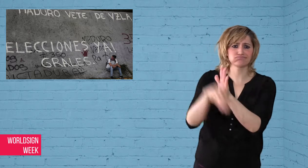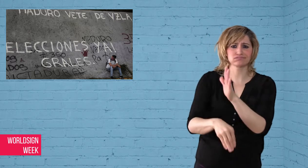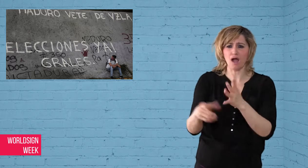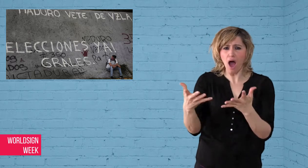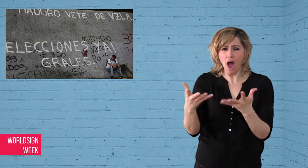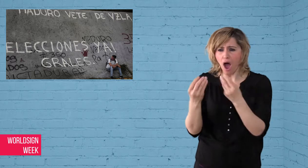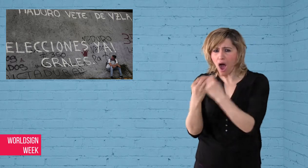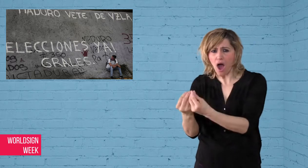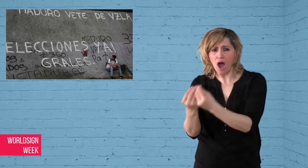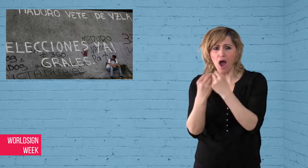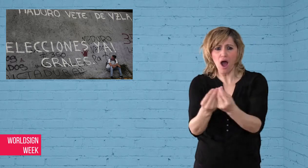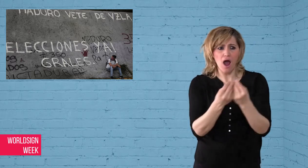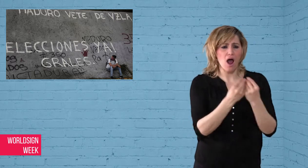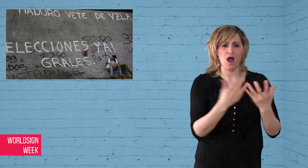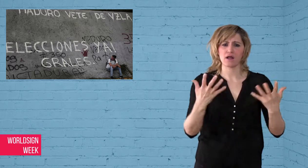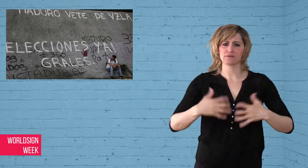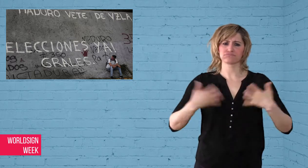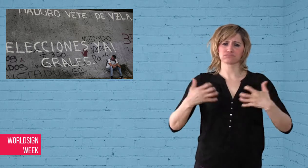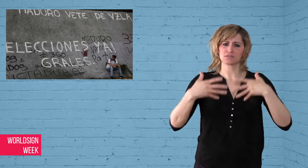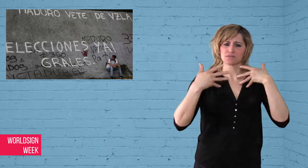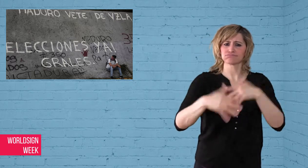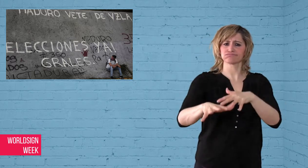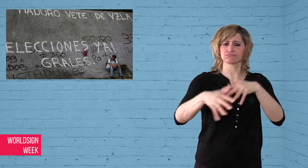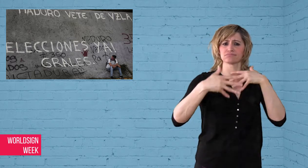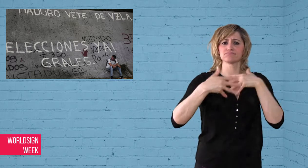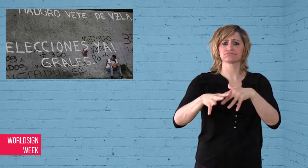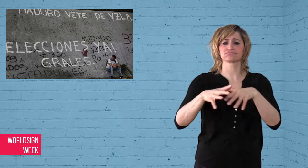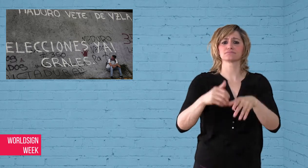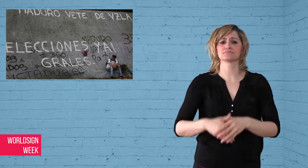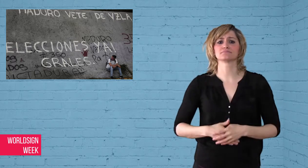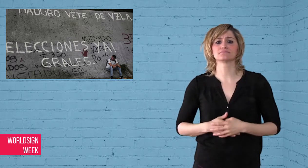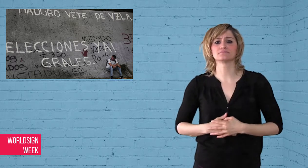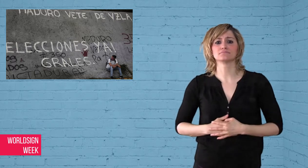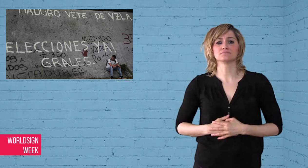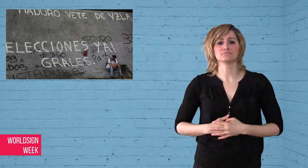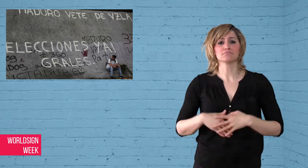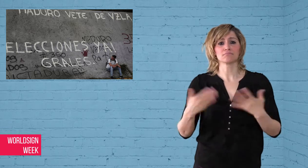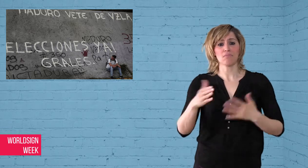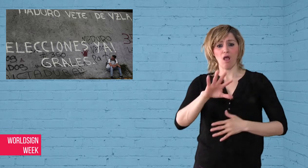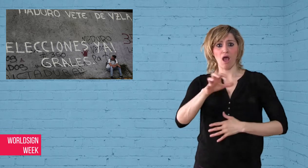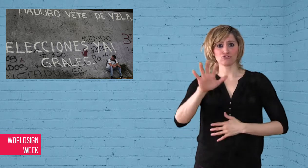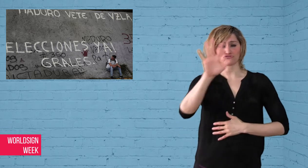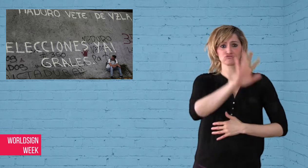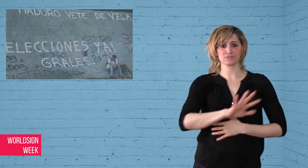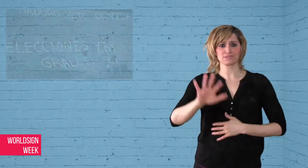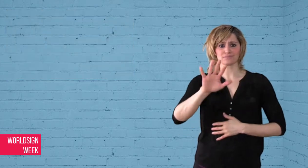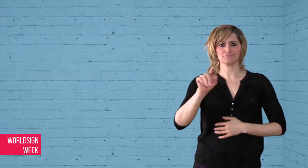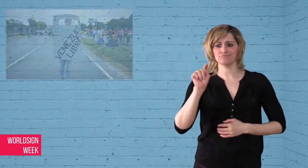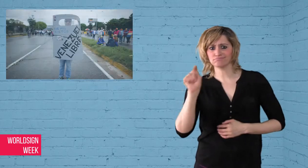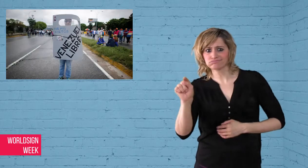were violence in parts of the country